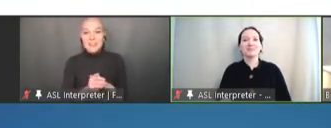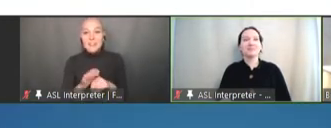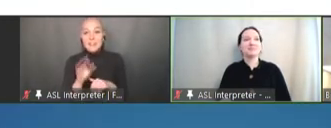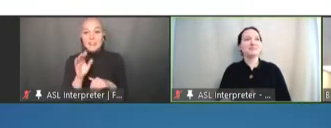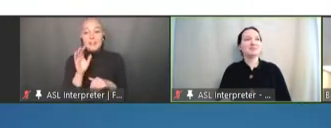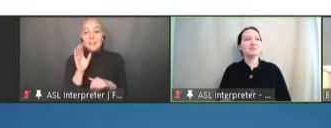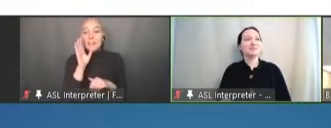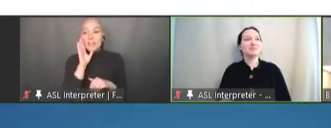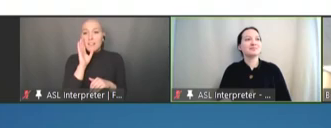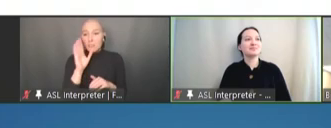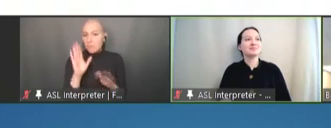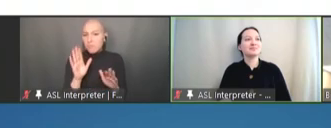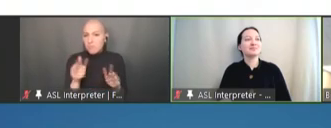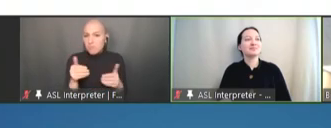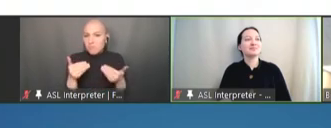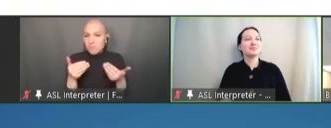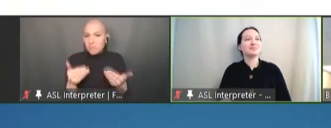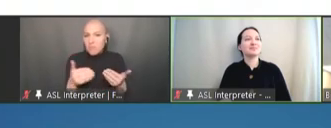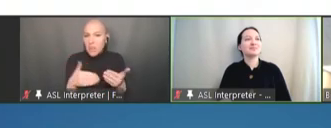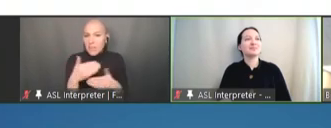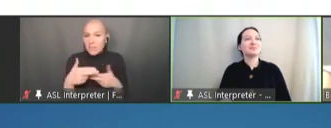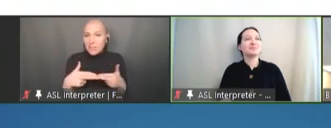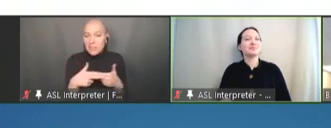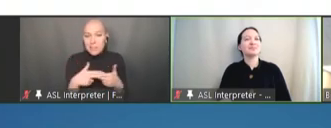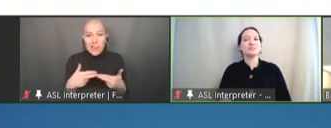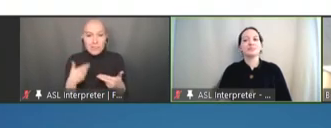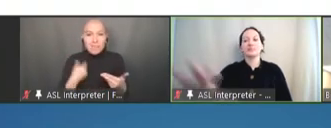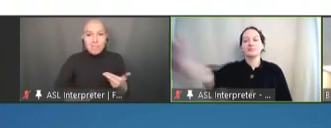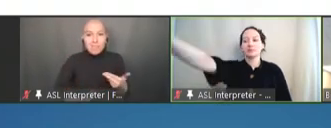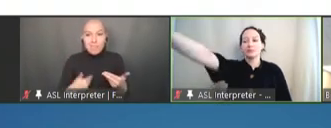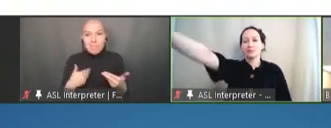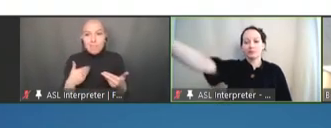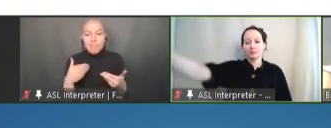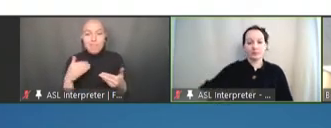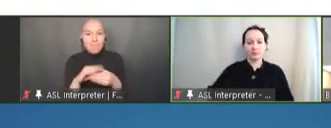Robert Hopkins: I'm going to talk for just a moment about where I see us going